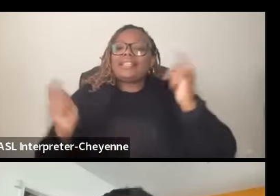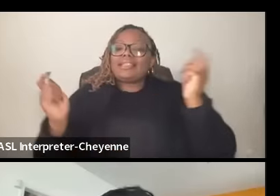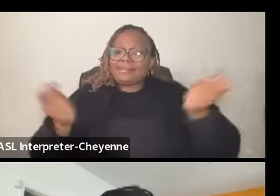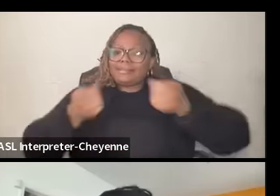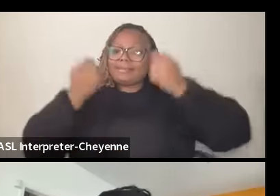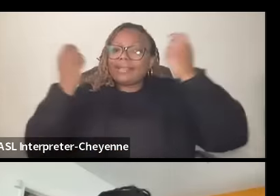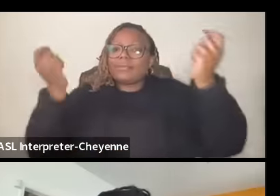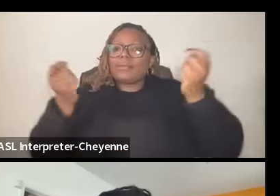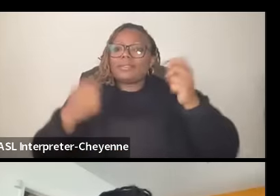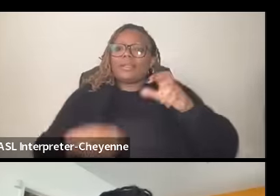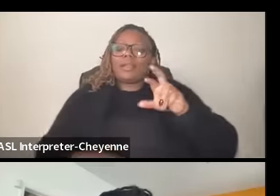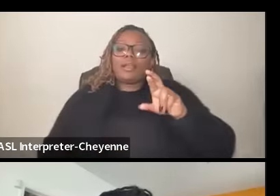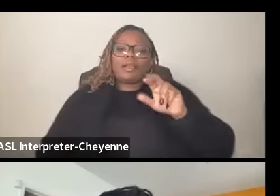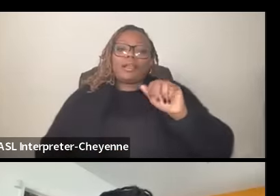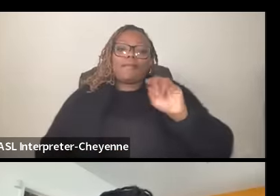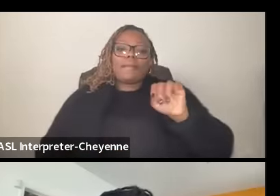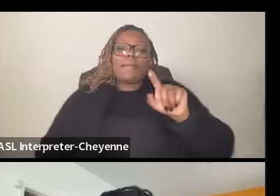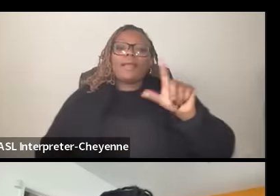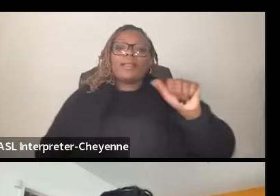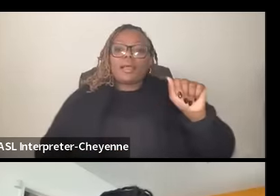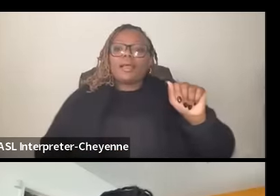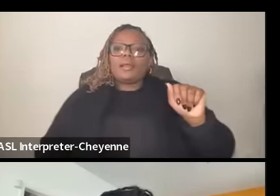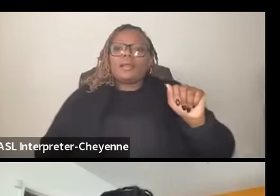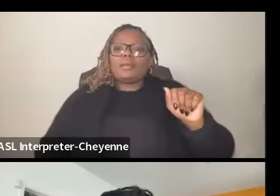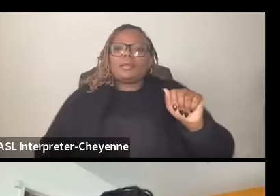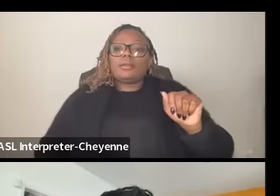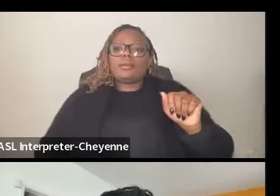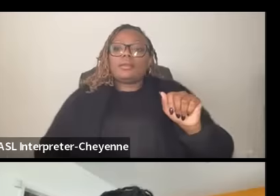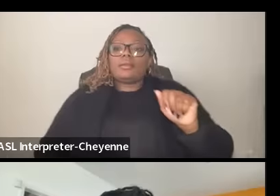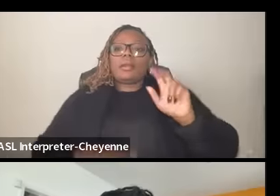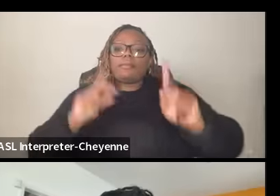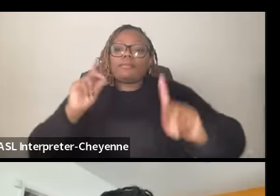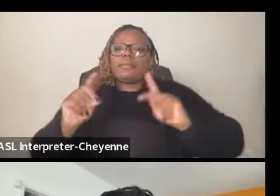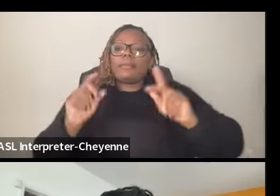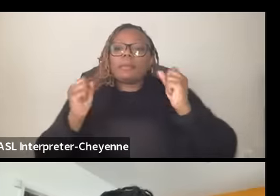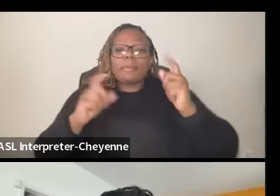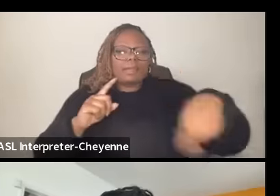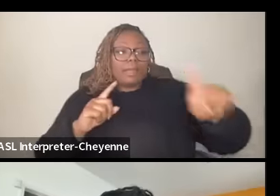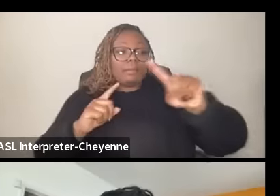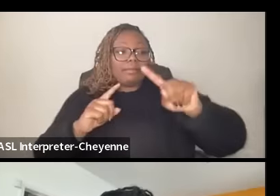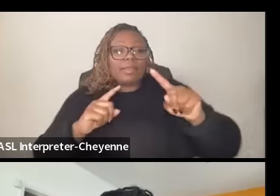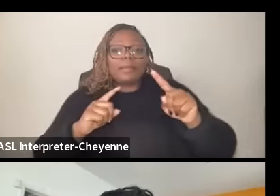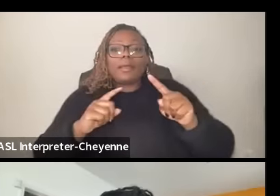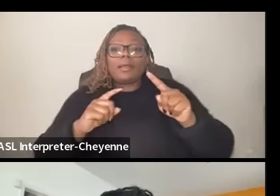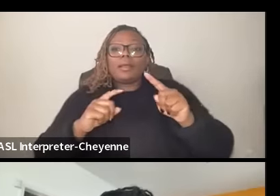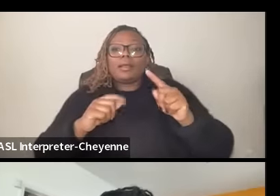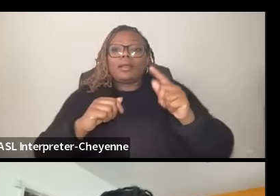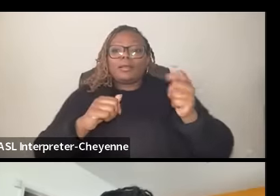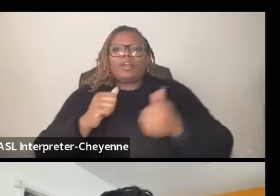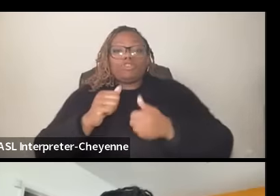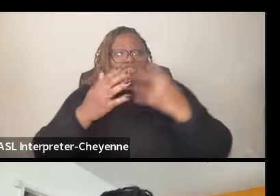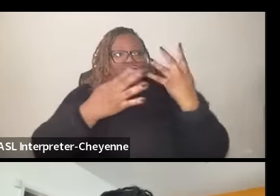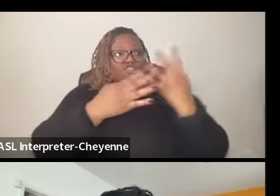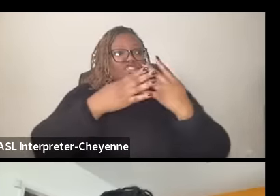ramala you know of um people many of them under administrative detention you know not not even